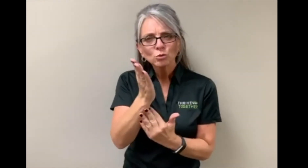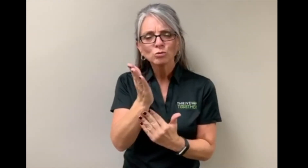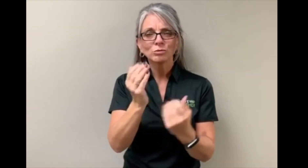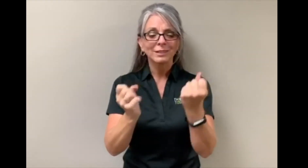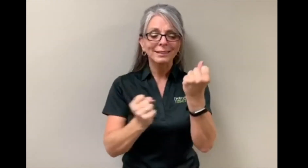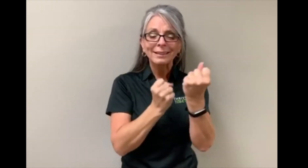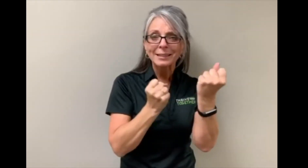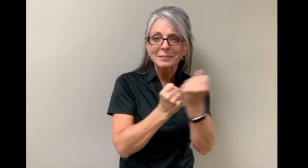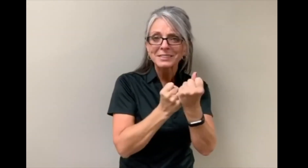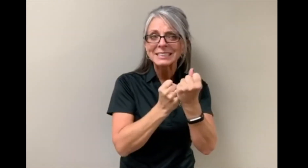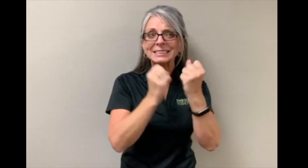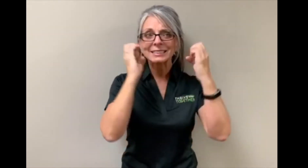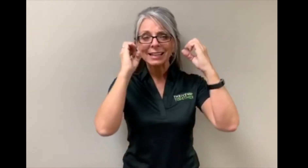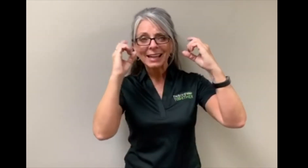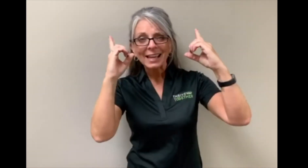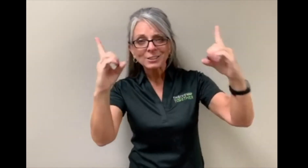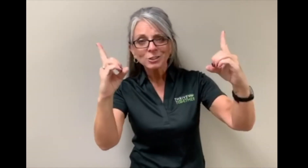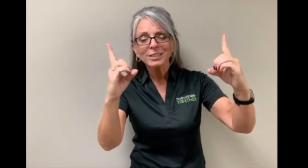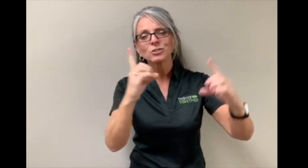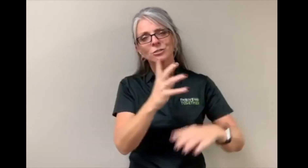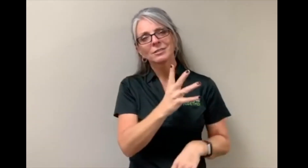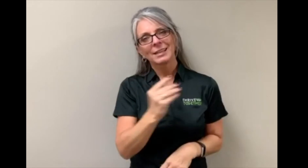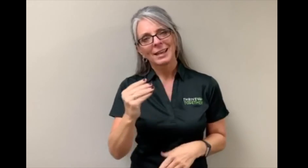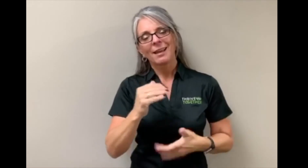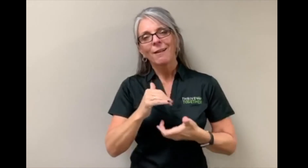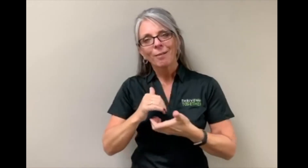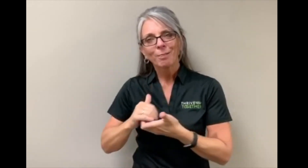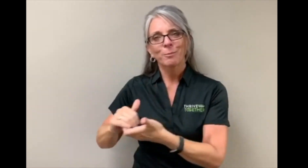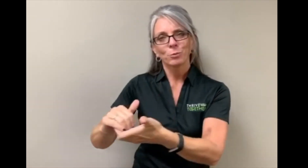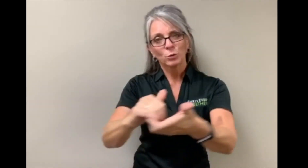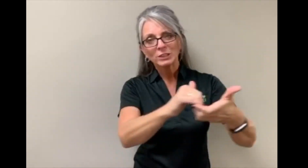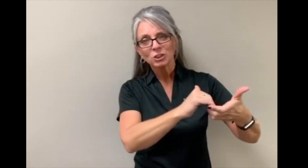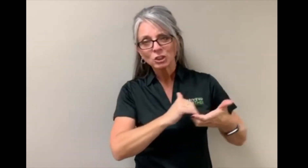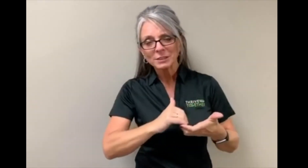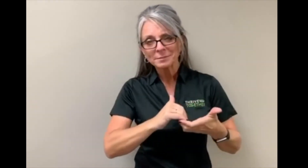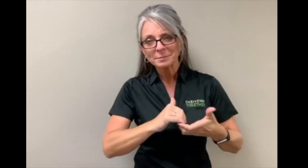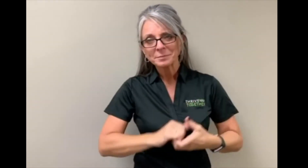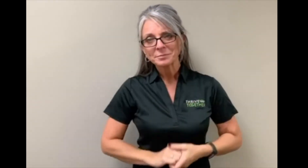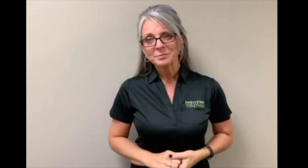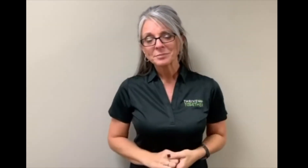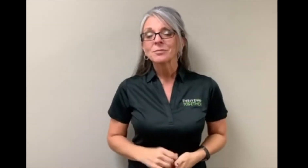through advocacy, education & collaboration